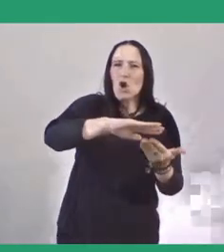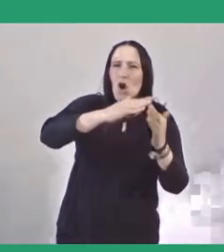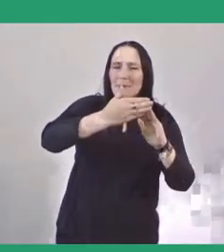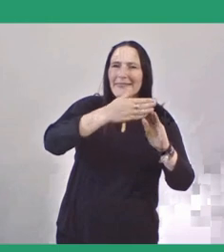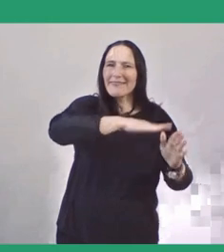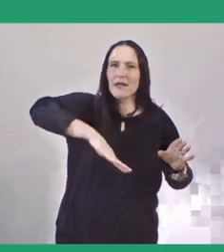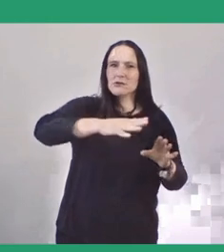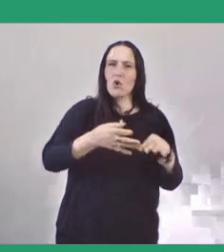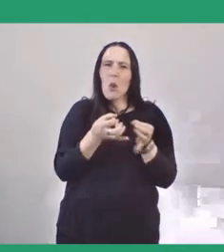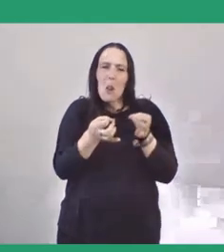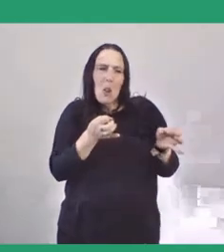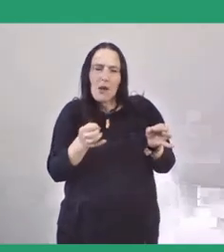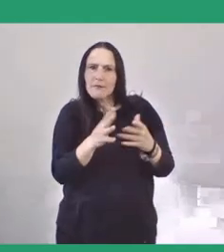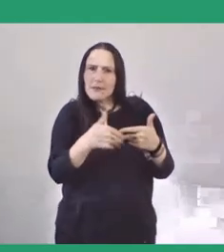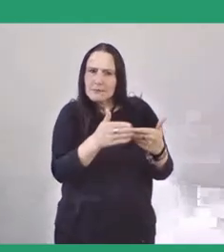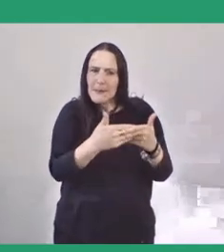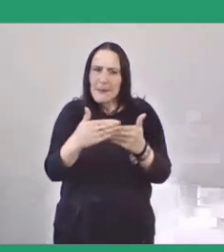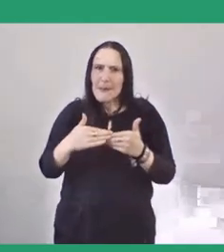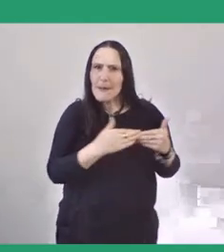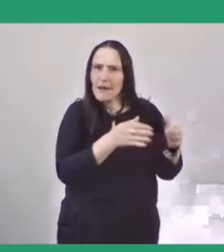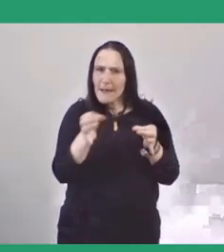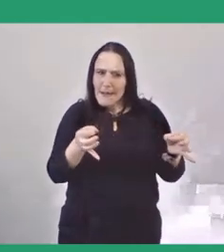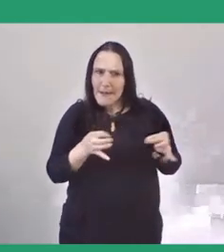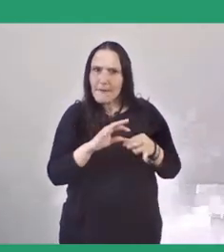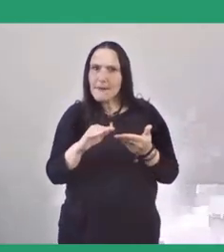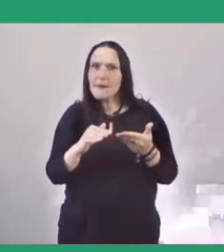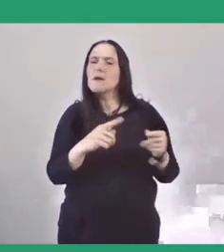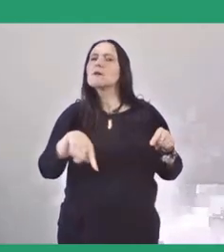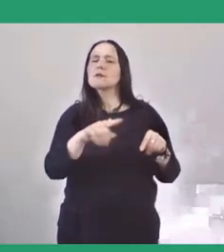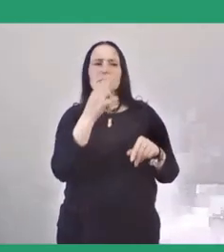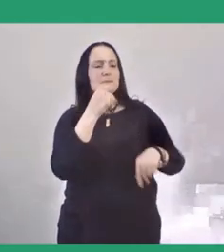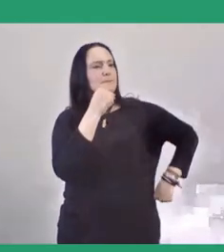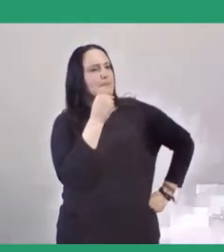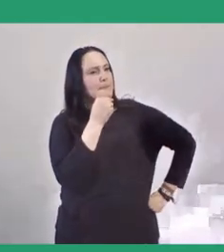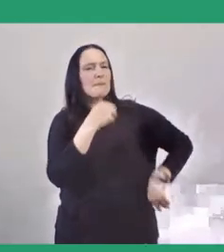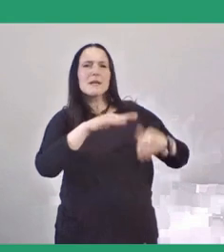I have found how the symbol of lumbung is still widely used